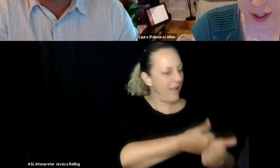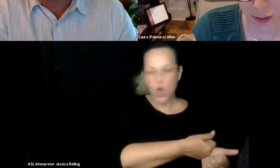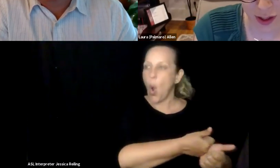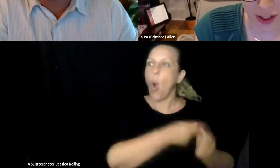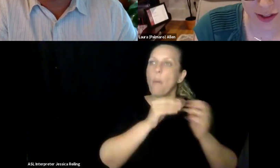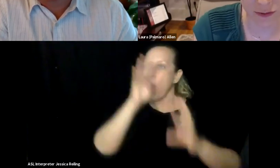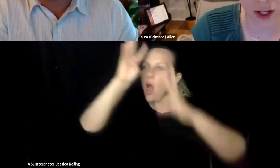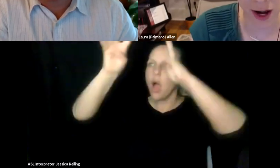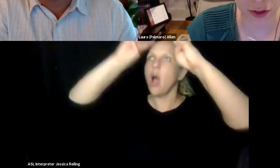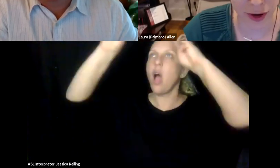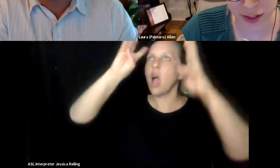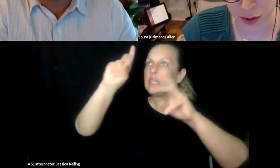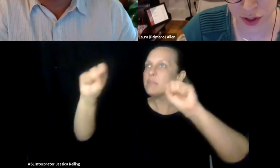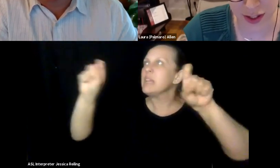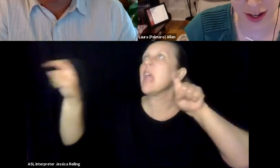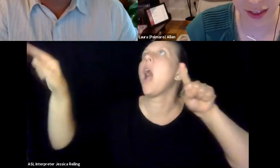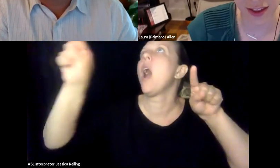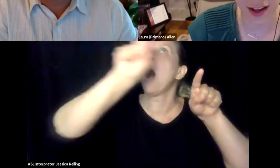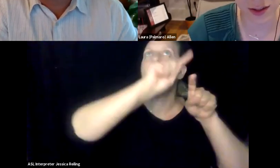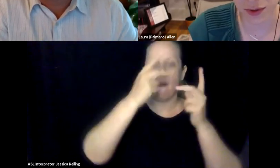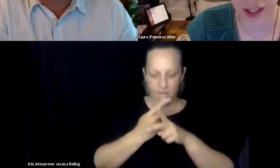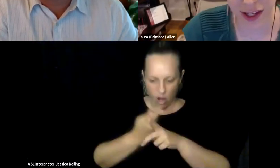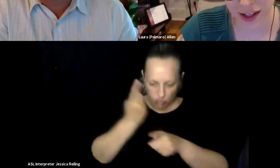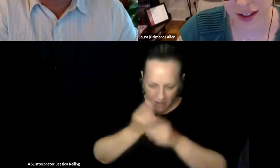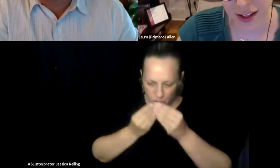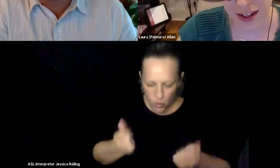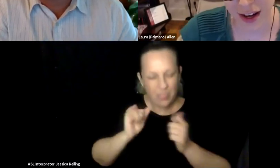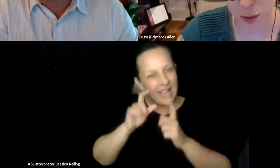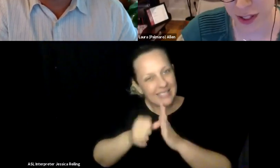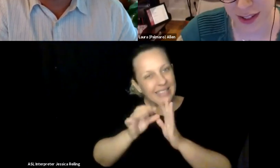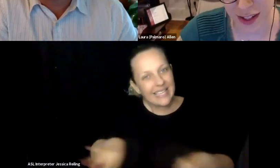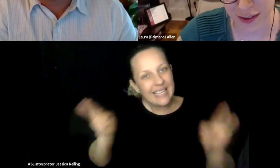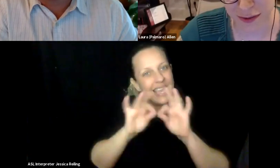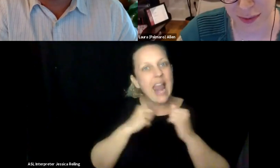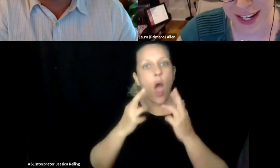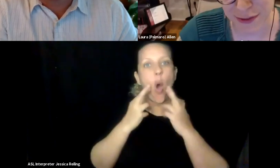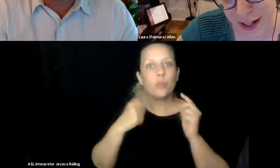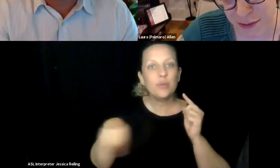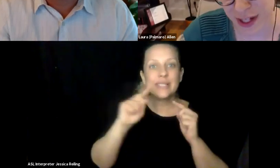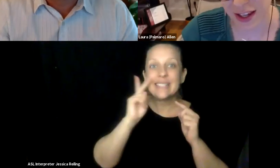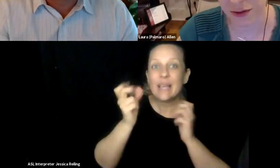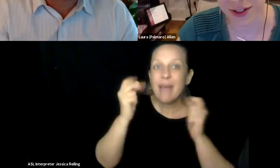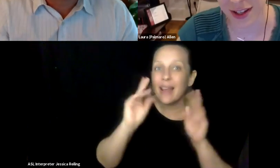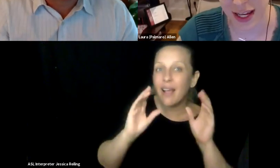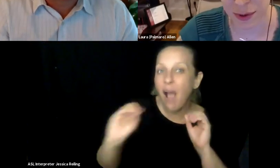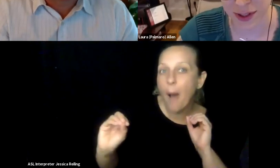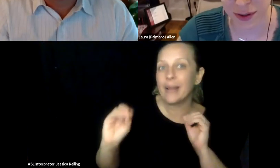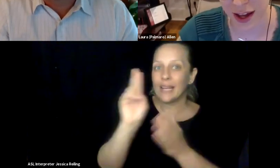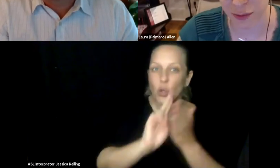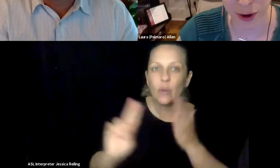shift towards how do we become more innovative, how do we think outside the box and work with people with disabilities to figure out the right